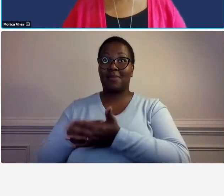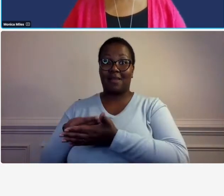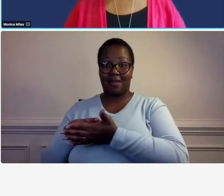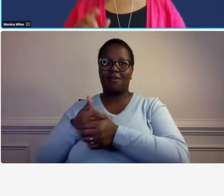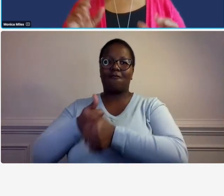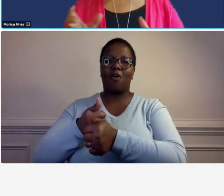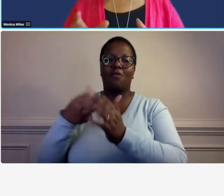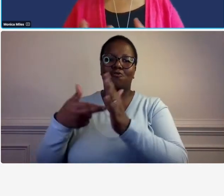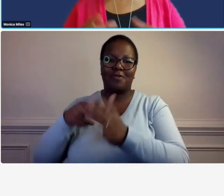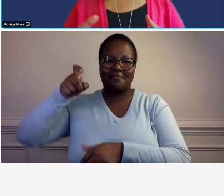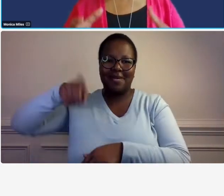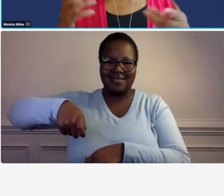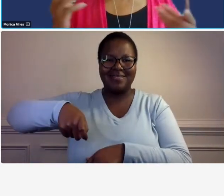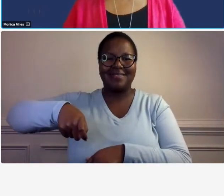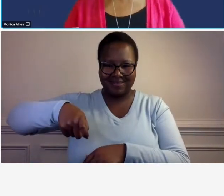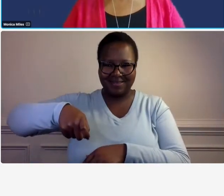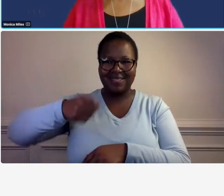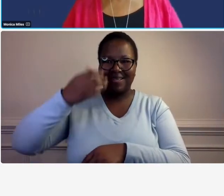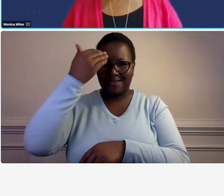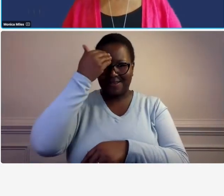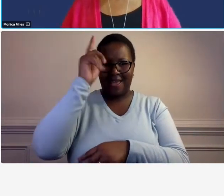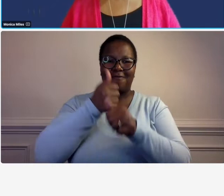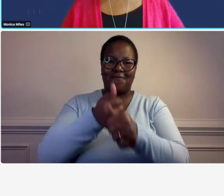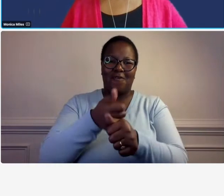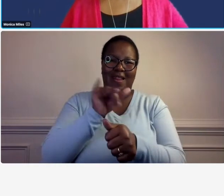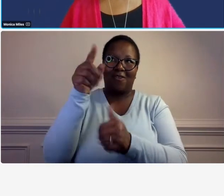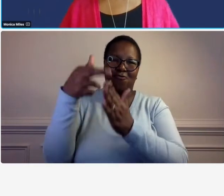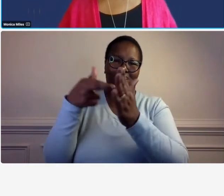and your accounting system has to be compliant with those rules that are to be followed